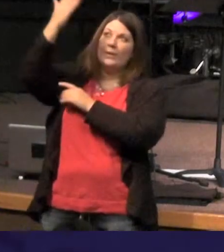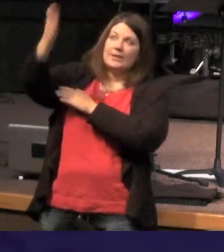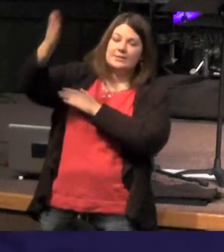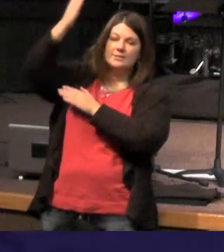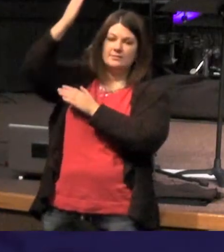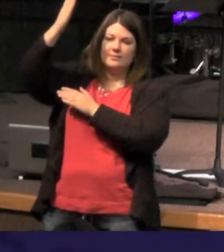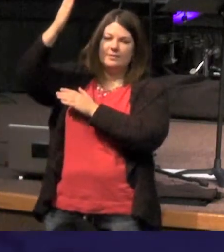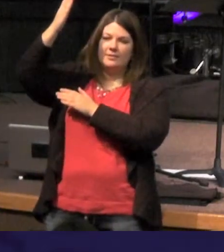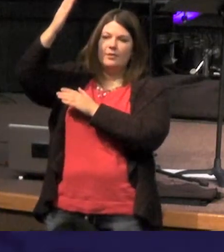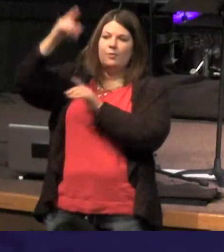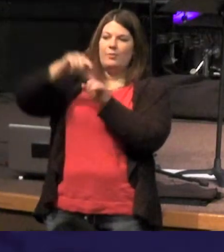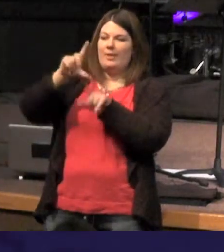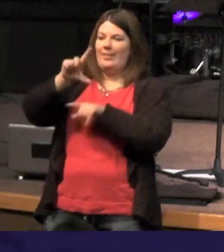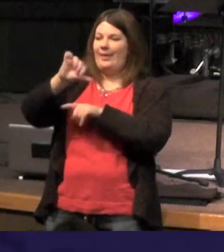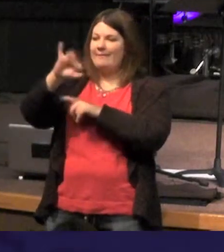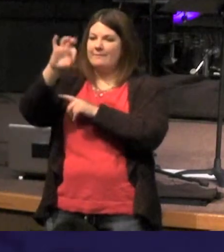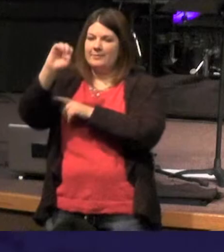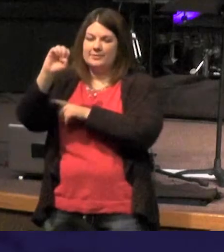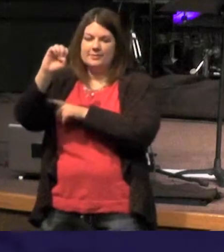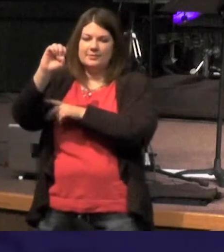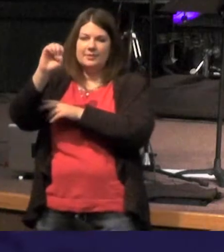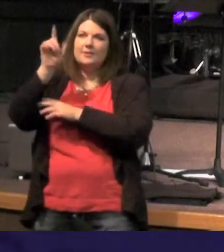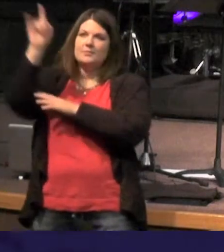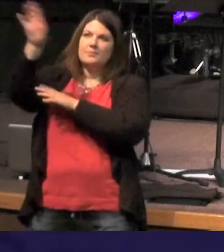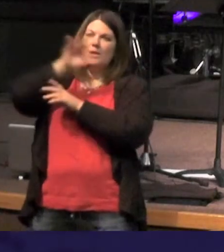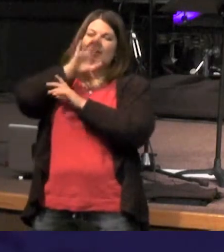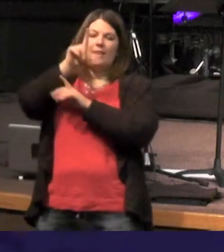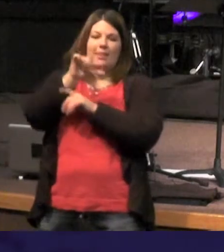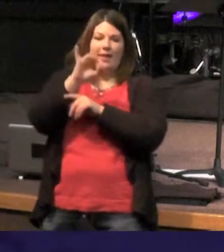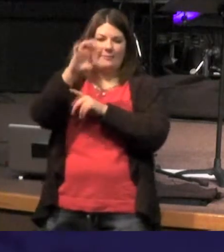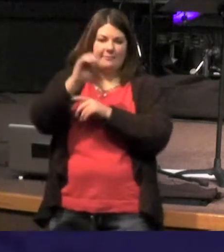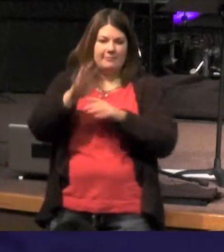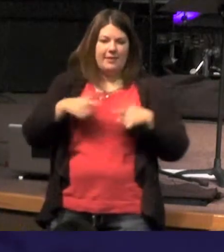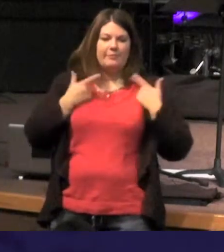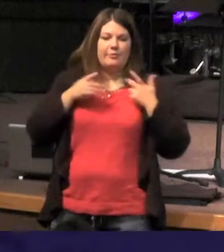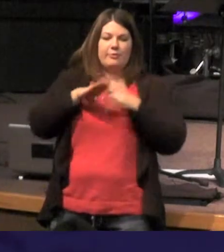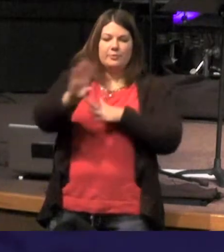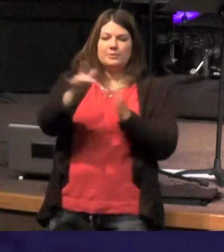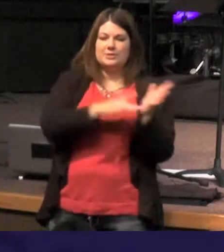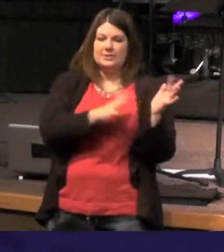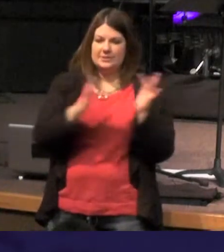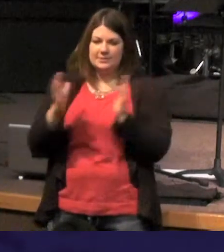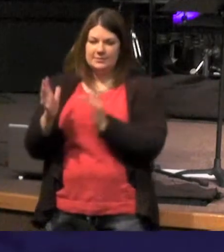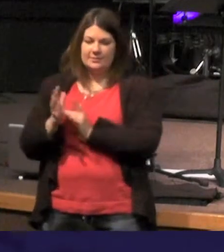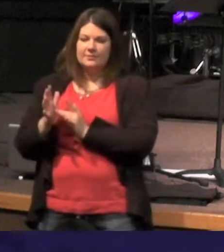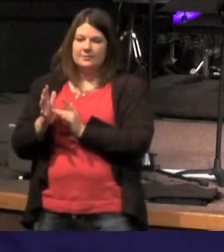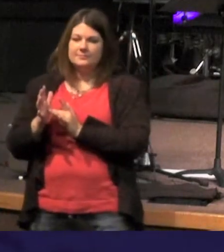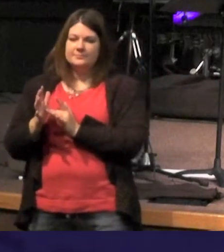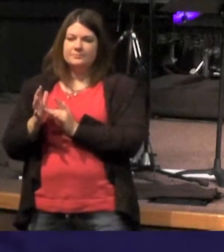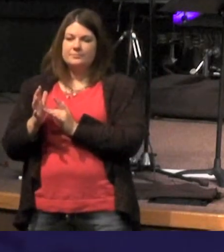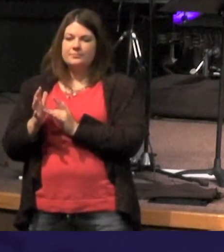of life - and he speaks life through his son Jesus and what we learn here's not only that